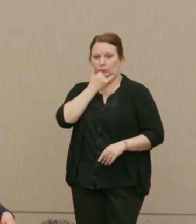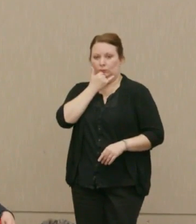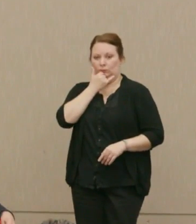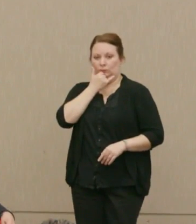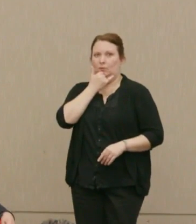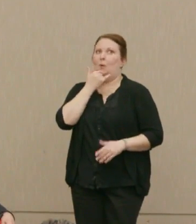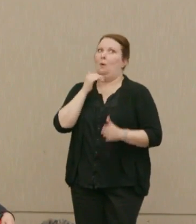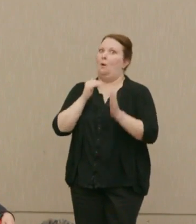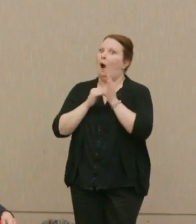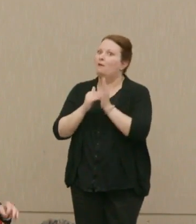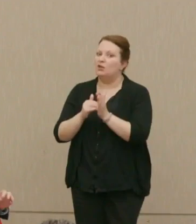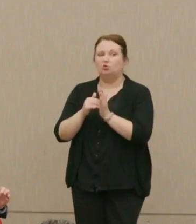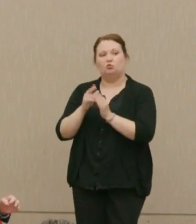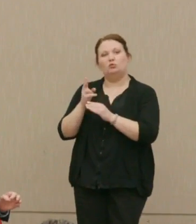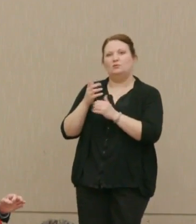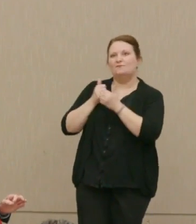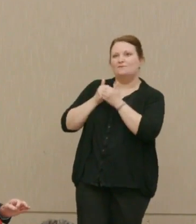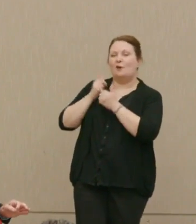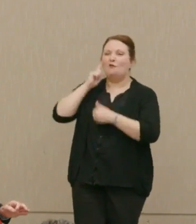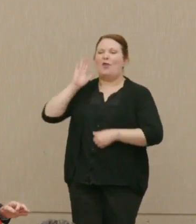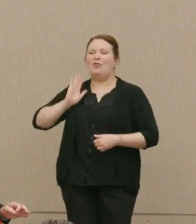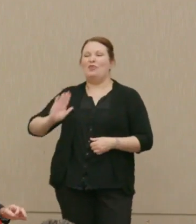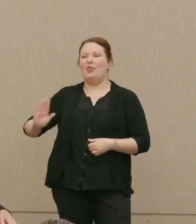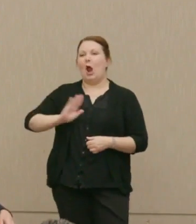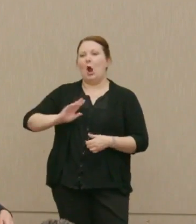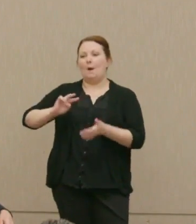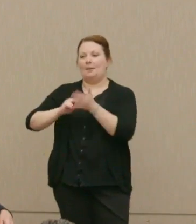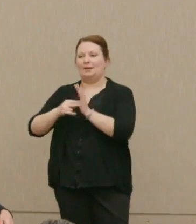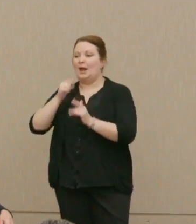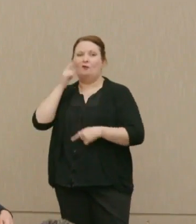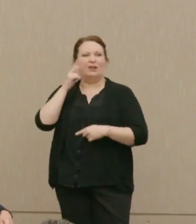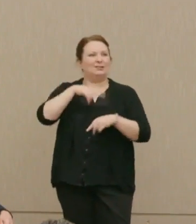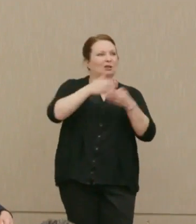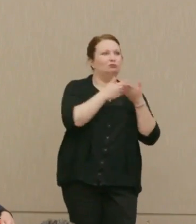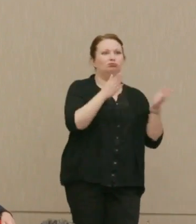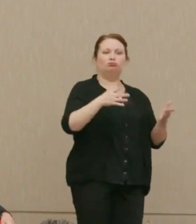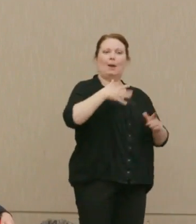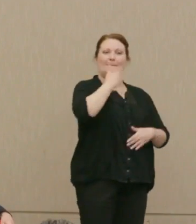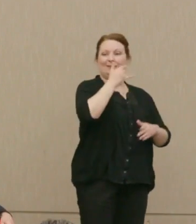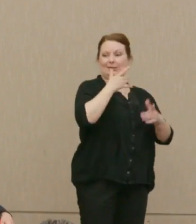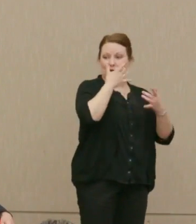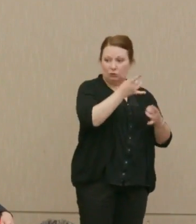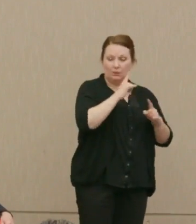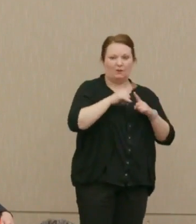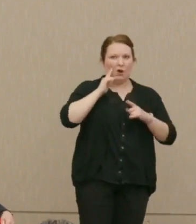all the time to serve purposes that are not national interests, but are individual or